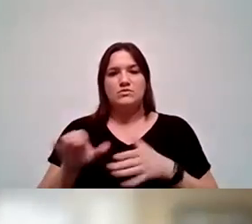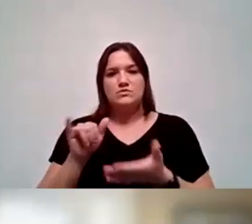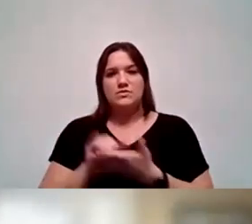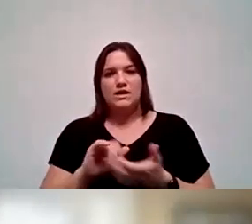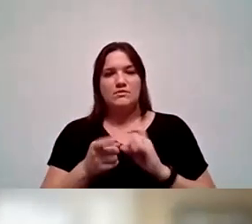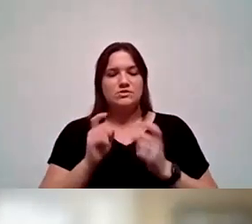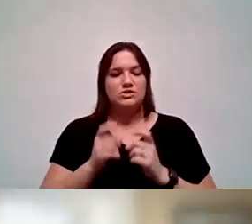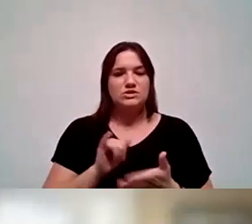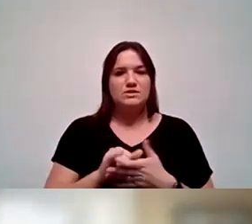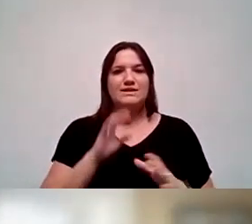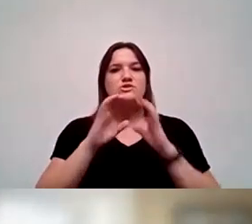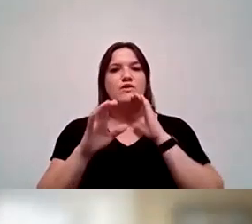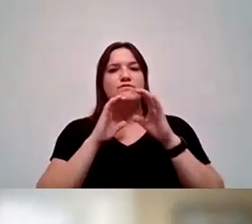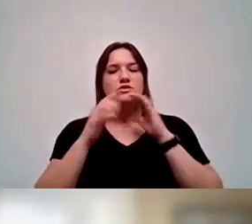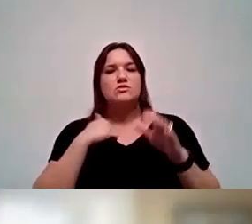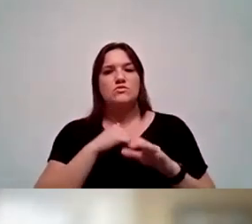Those are conversations that will be taking place